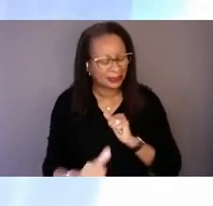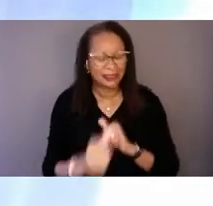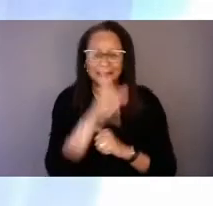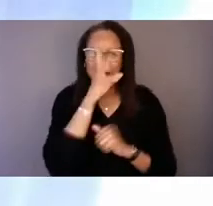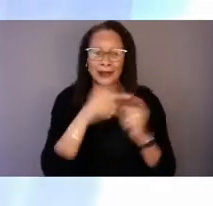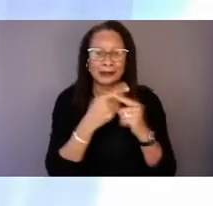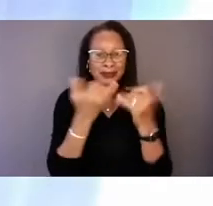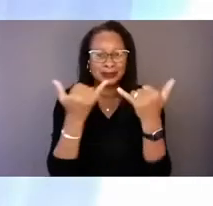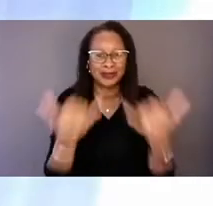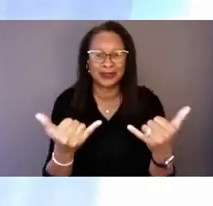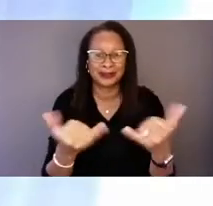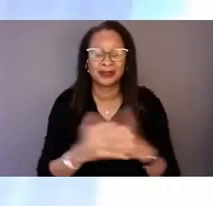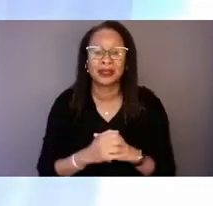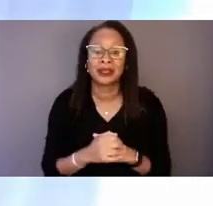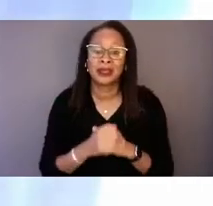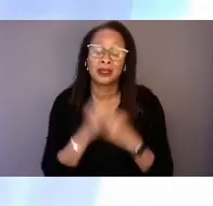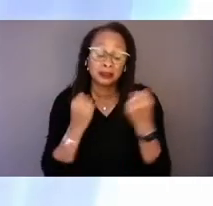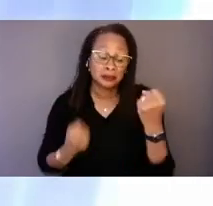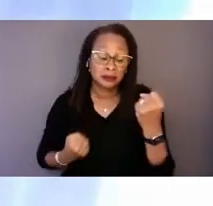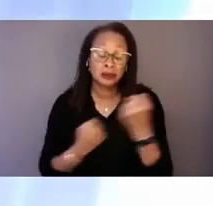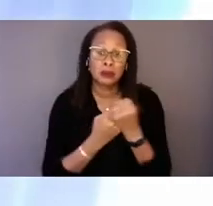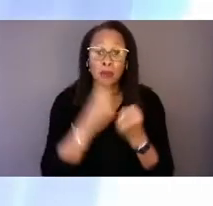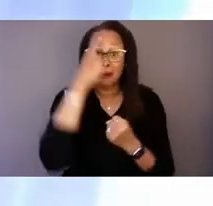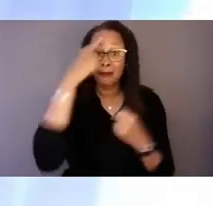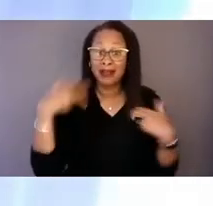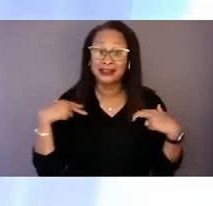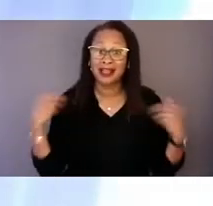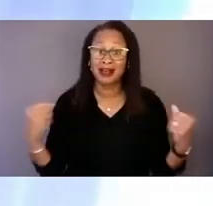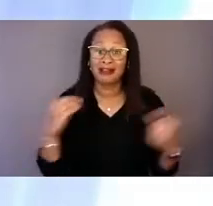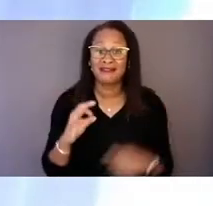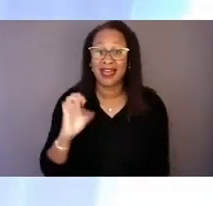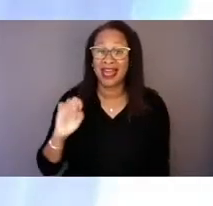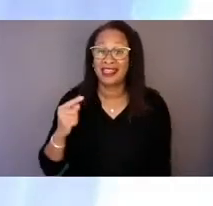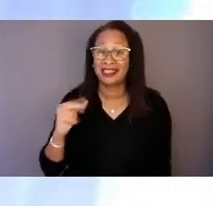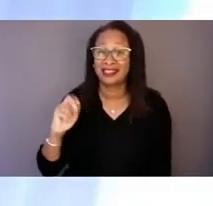supporting the mental health of ethnic and racial minority groups